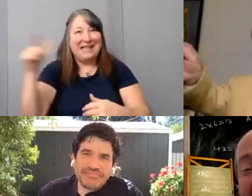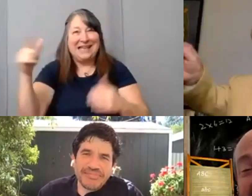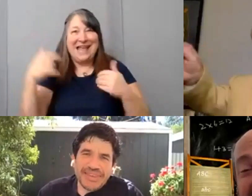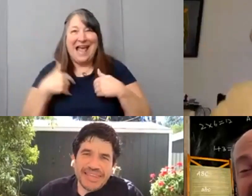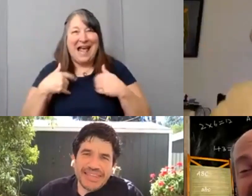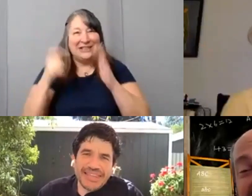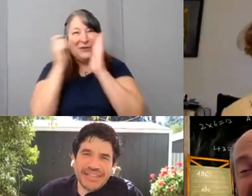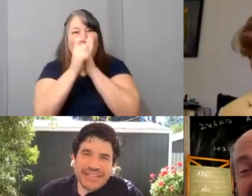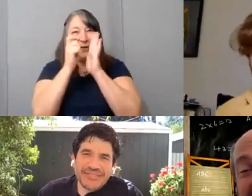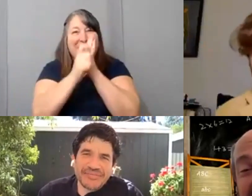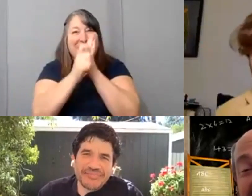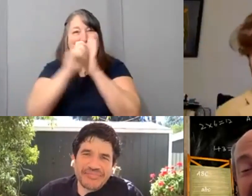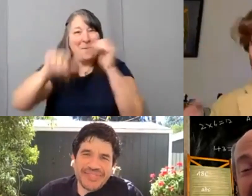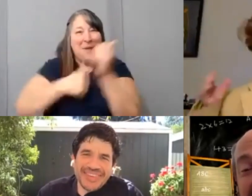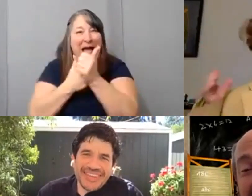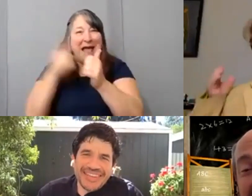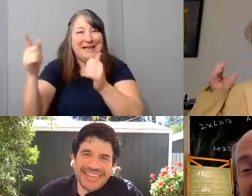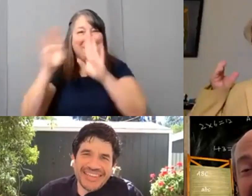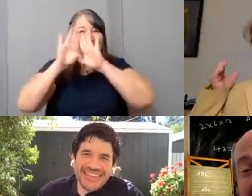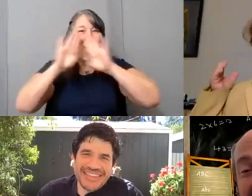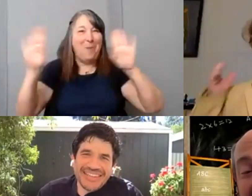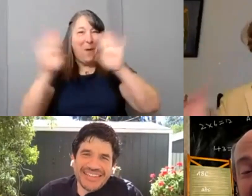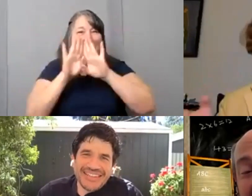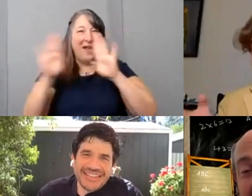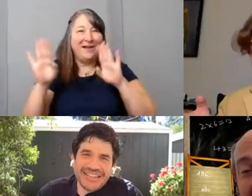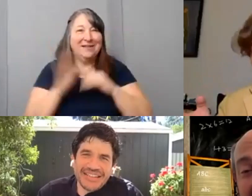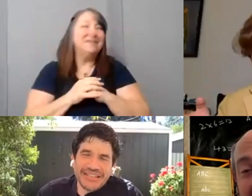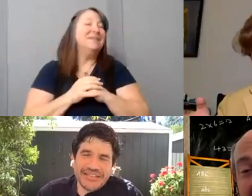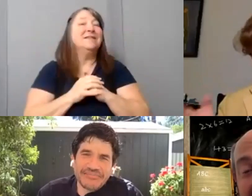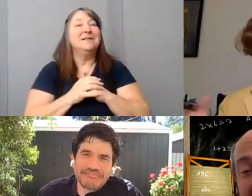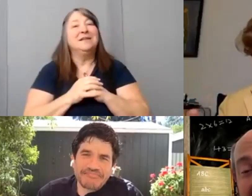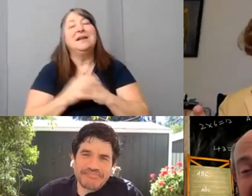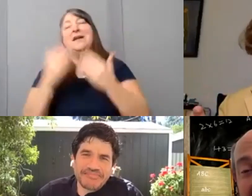He's got that you know. All right I can't thank you guys enough, seriously I